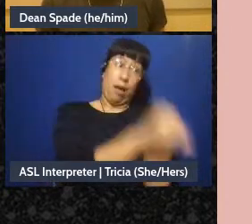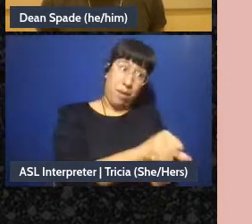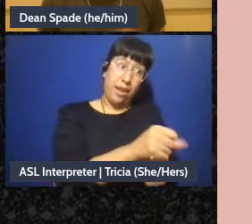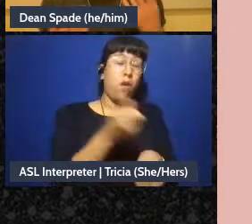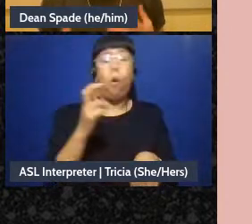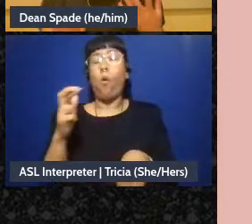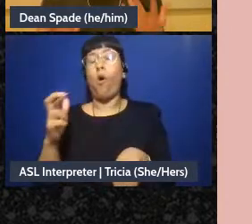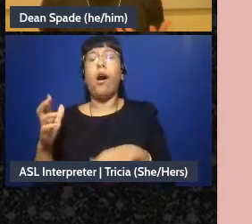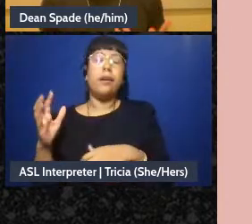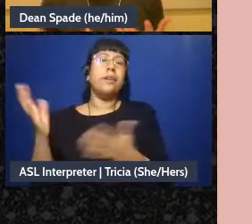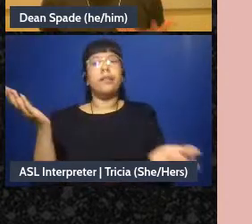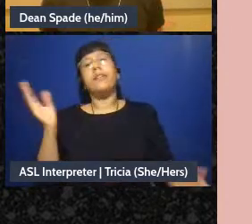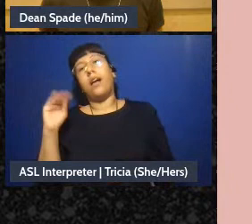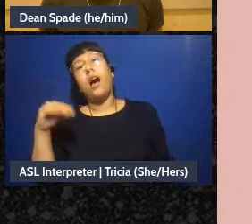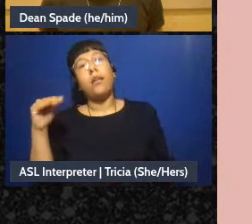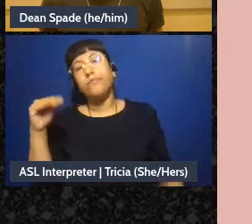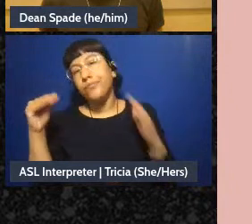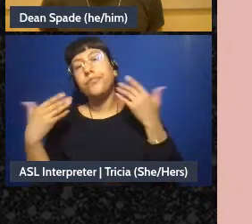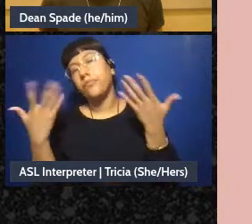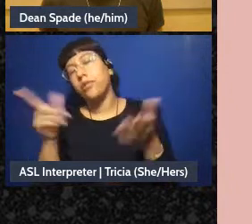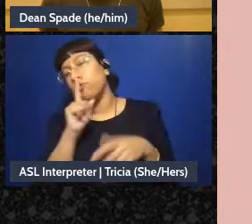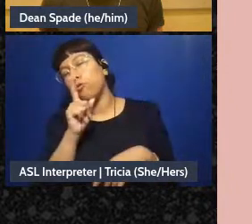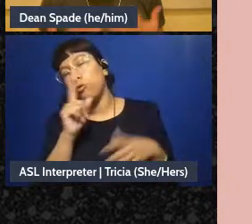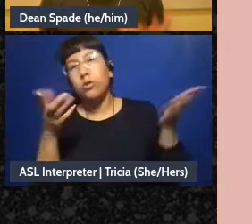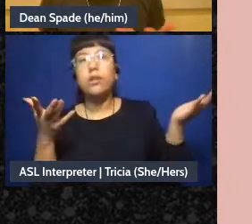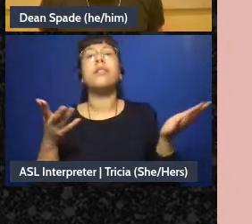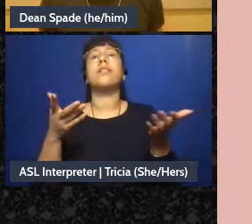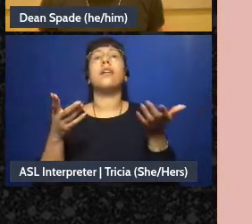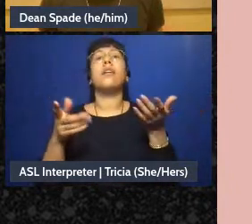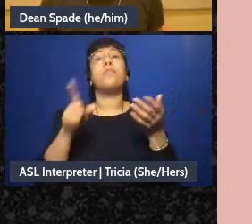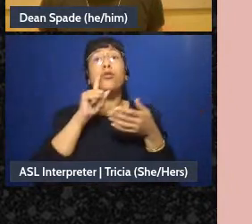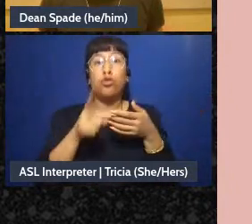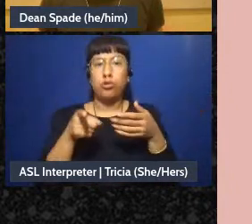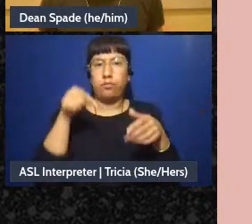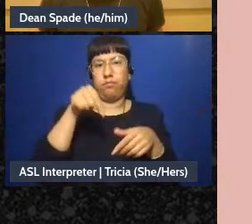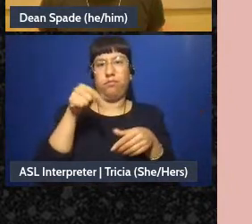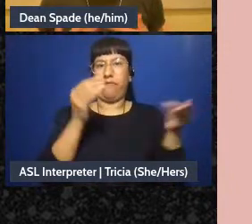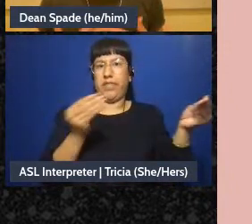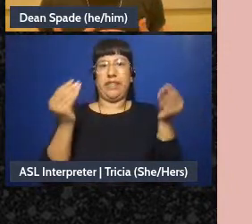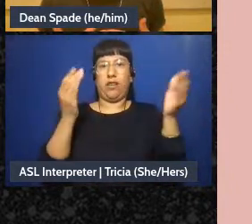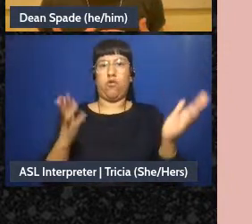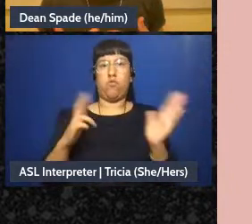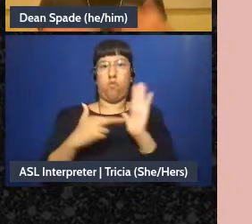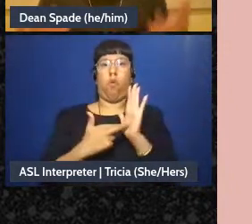so what does it take for a facilitator to say, like, to make a situation in which people kind of